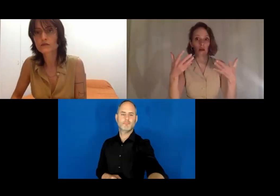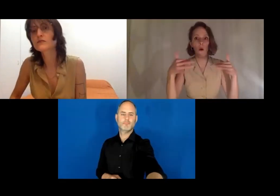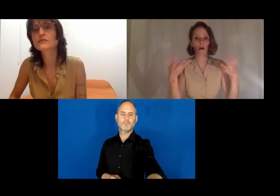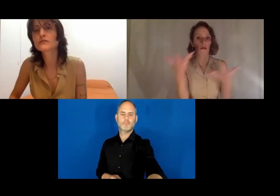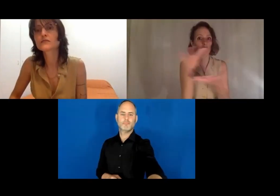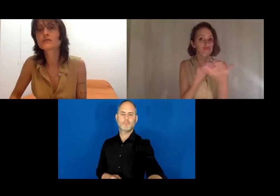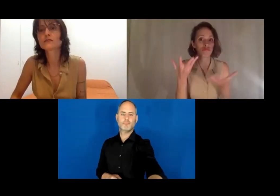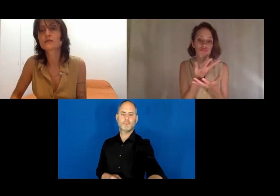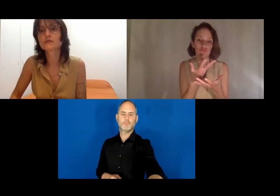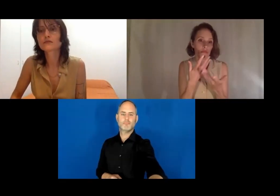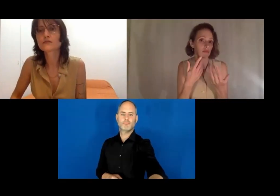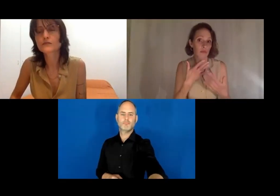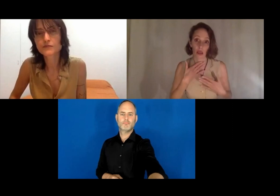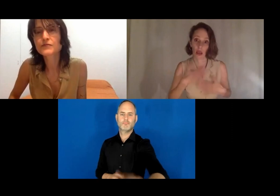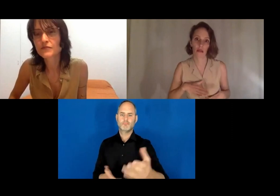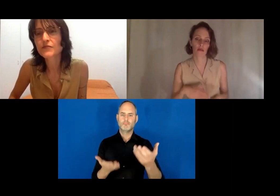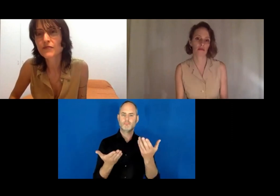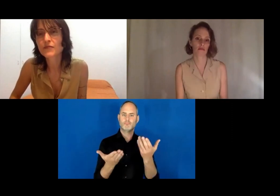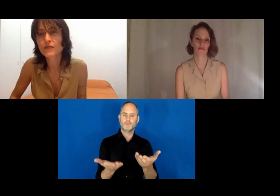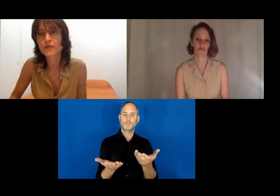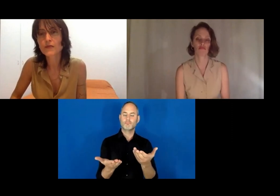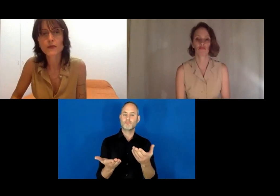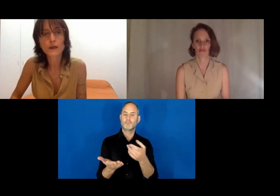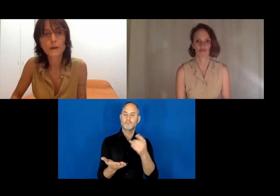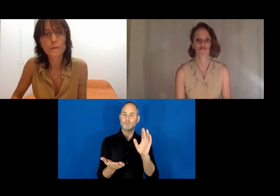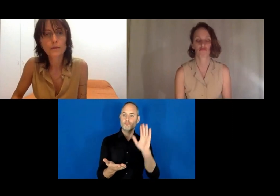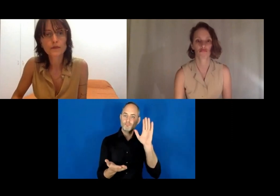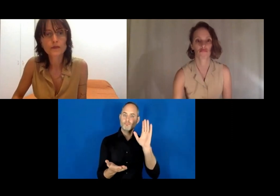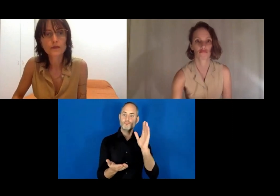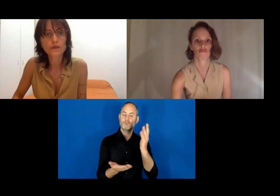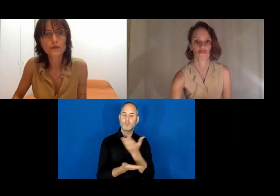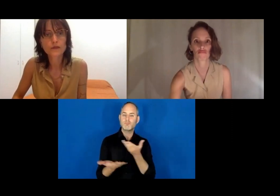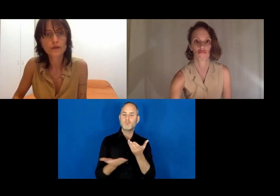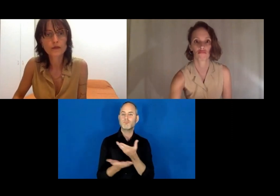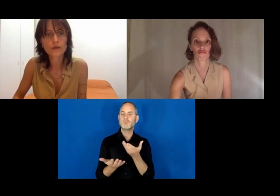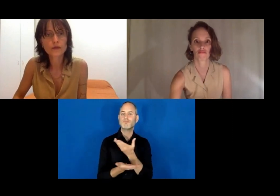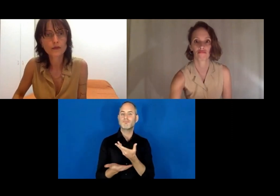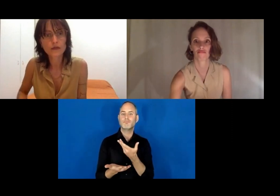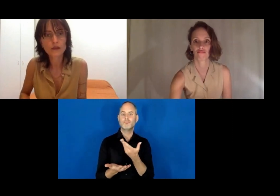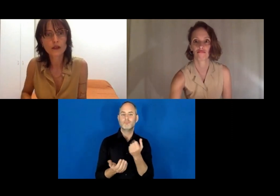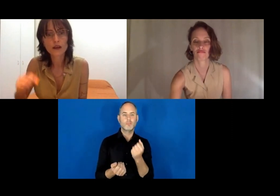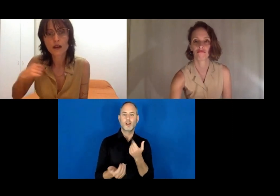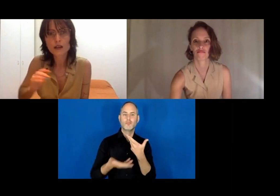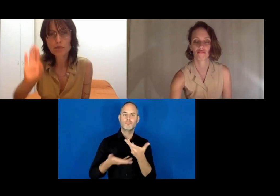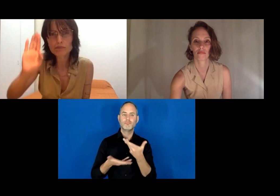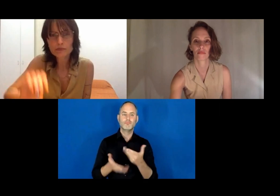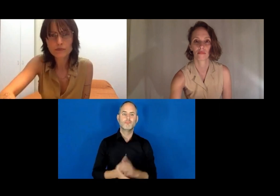You can make comments, discuss points that are interesting to you.